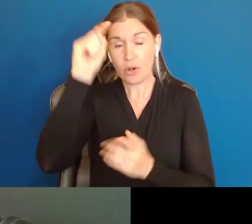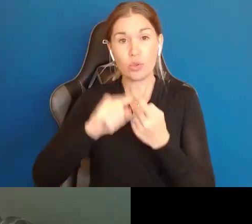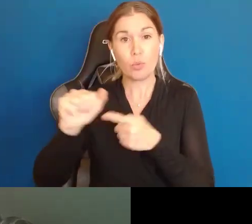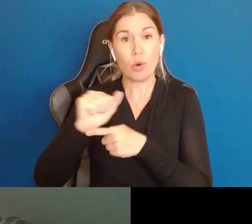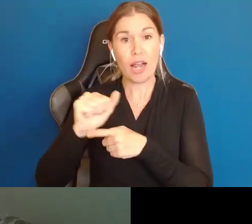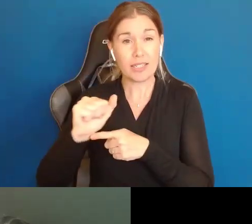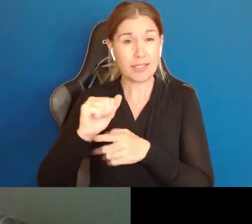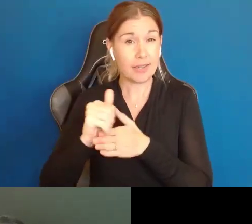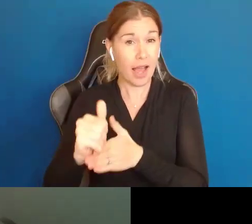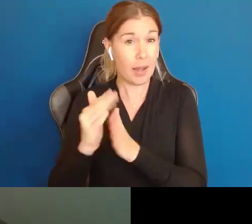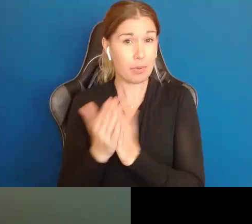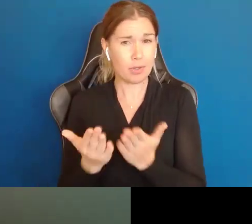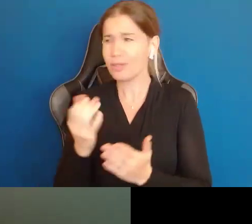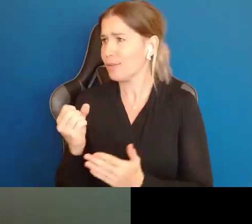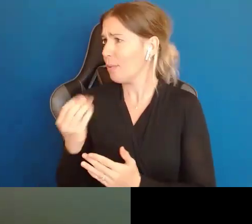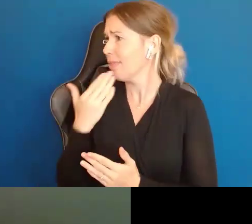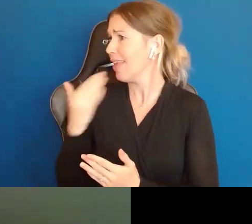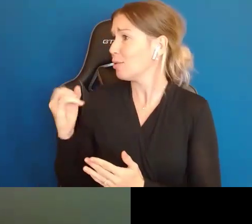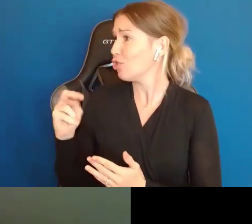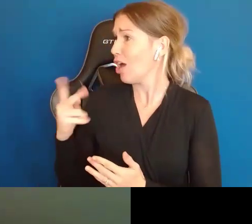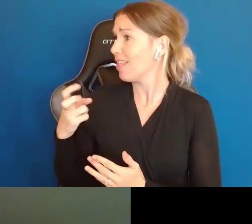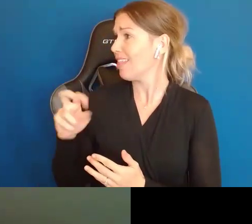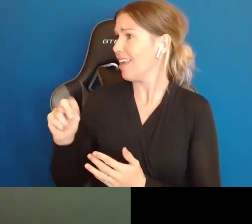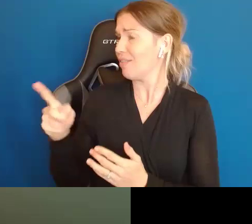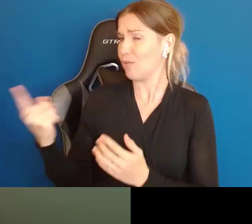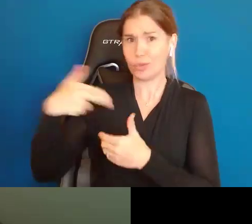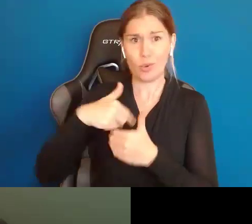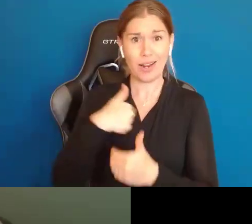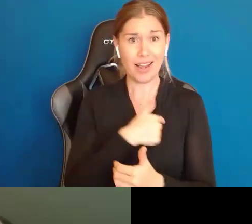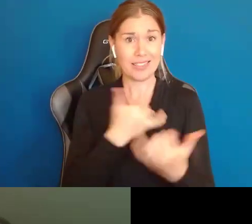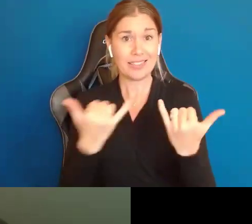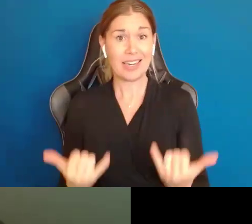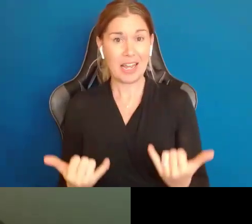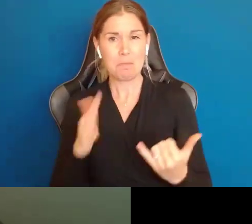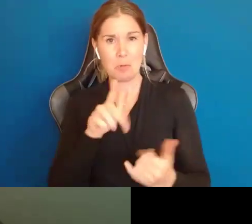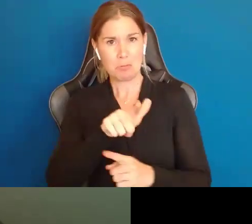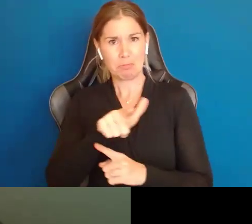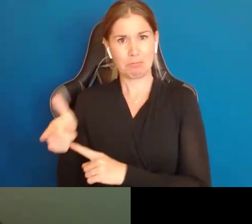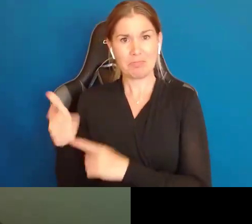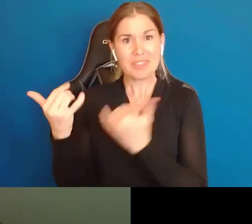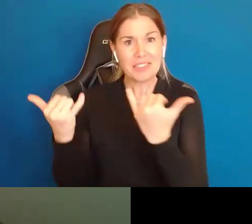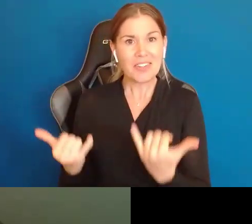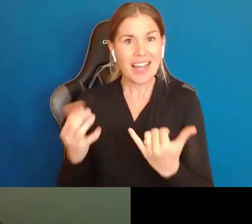So, thank you, Jonathan, for taking time to be with us today. I will turn it over to you, and thank you so much.